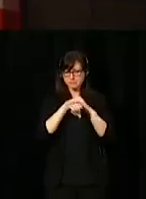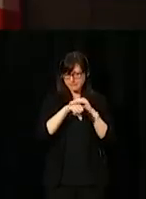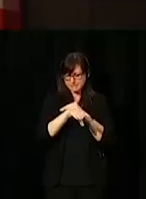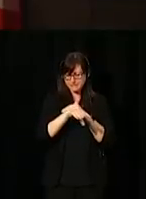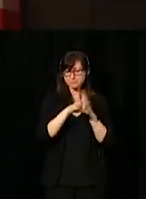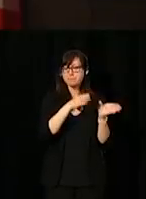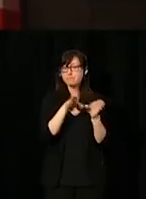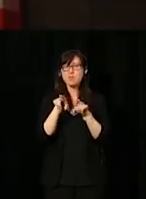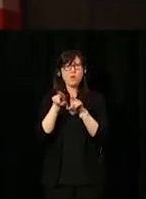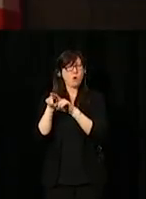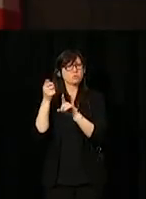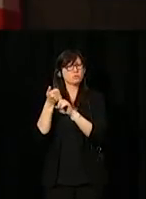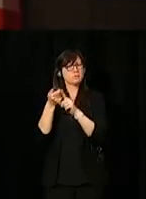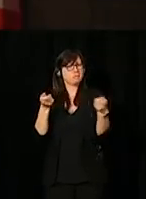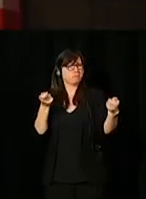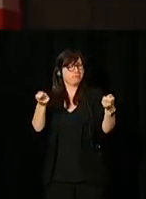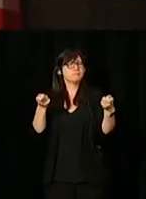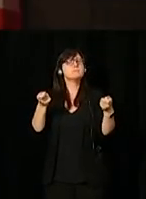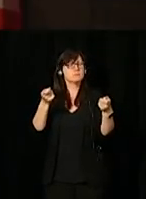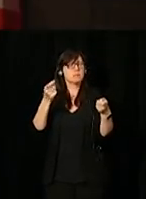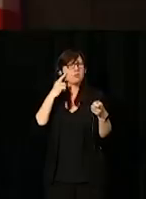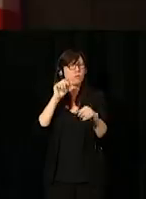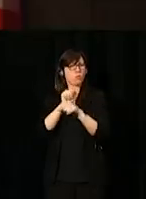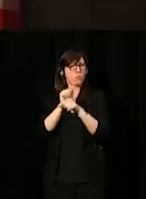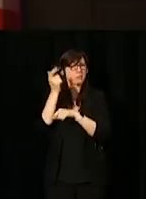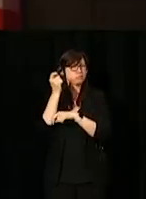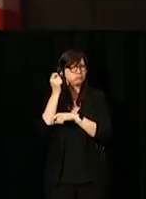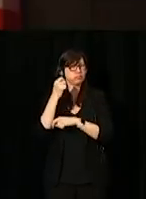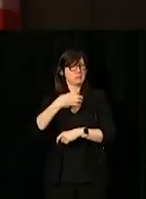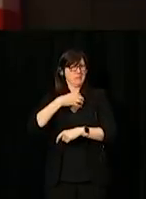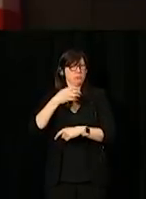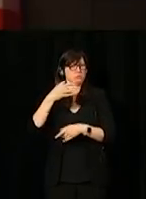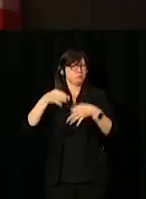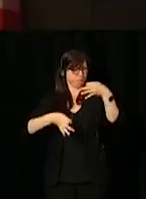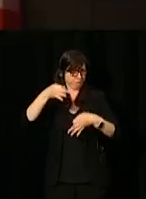and was adjudicated with the Workers' Compensation appeals tribunal.